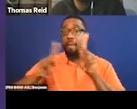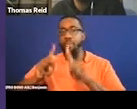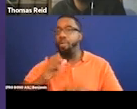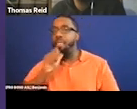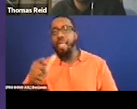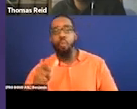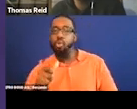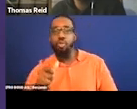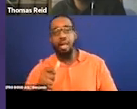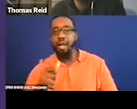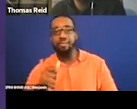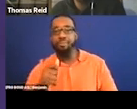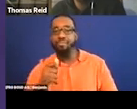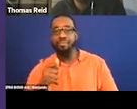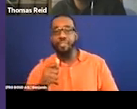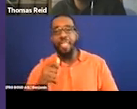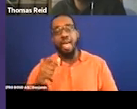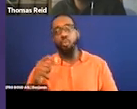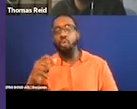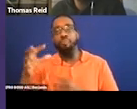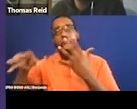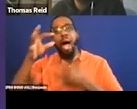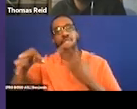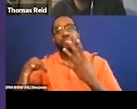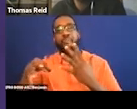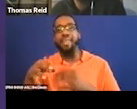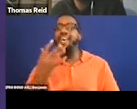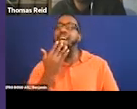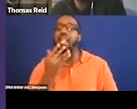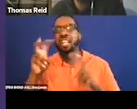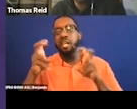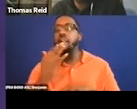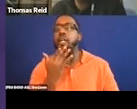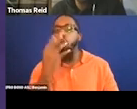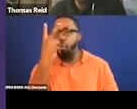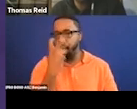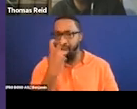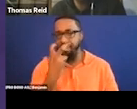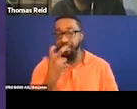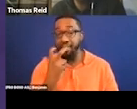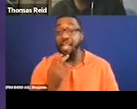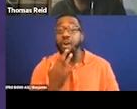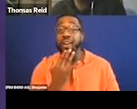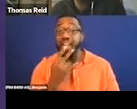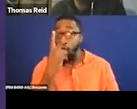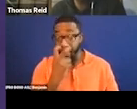when specifically noted in the plot. As we know, being color blind as it applies to race never really worked out.